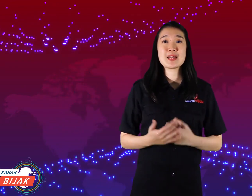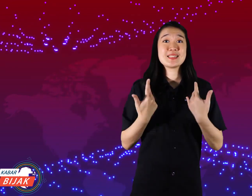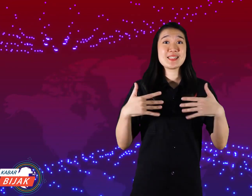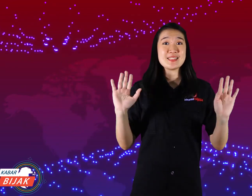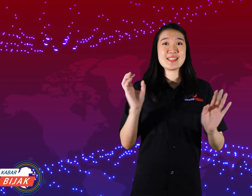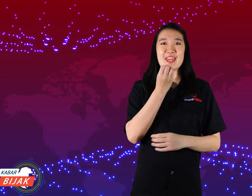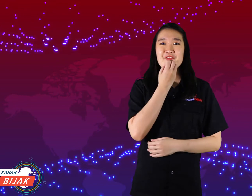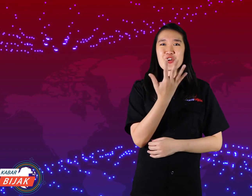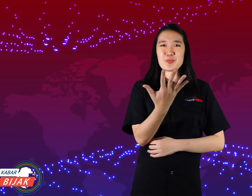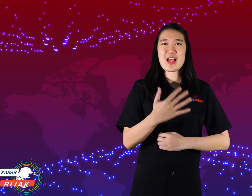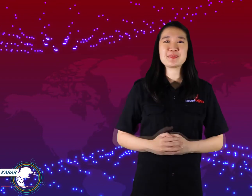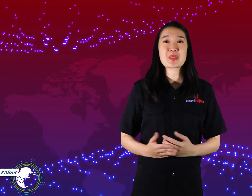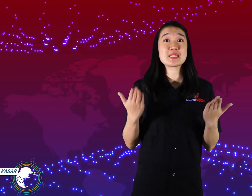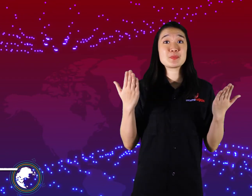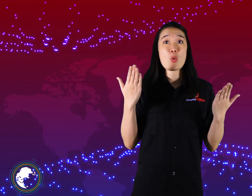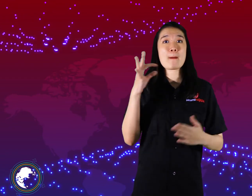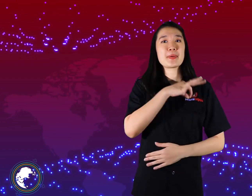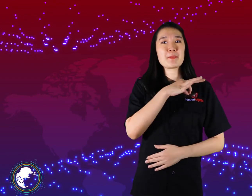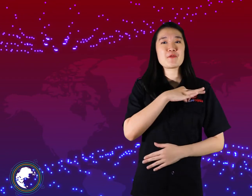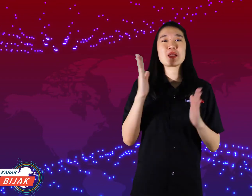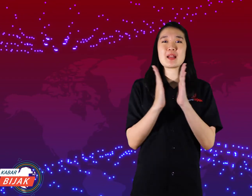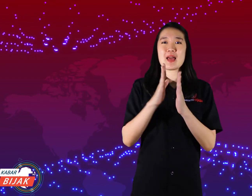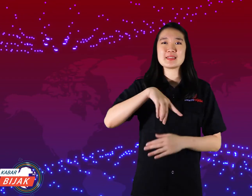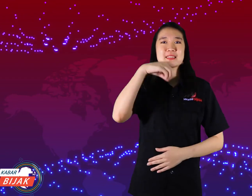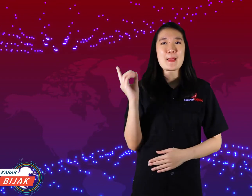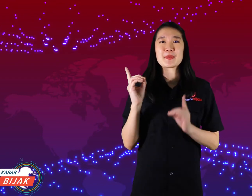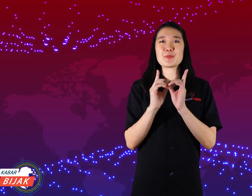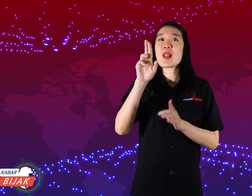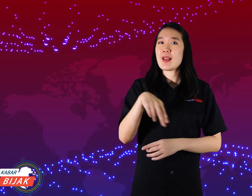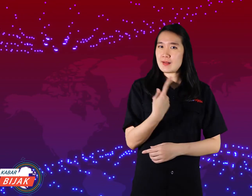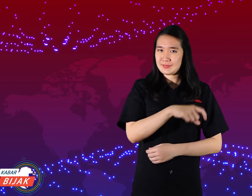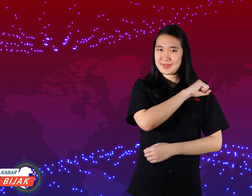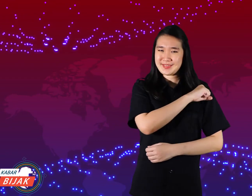So much information. Hopefully this is useful and see you soon at KamiBijak